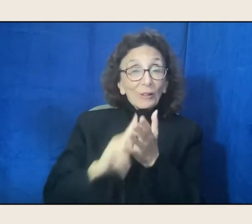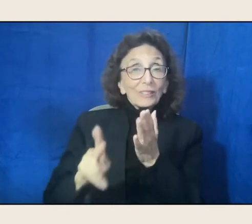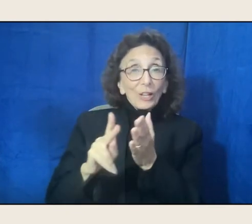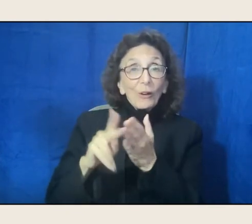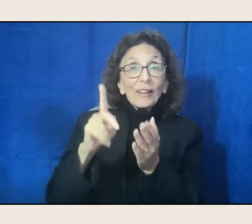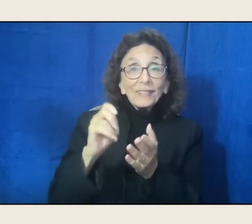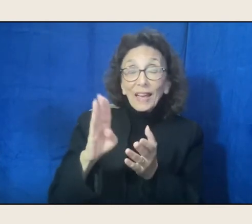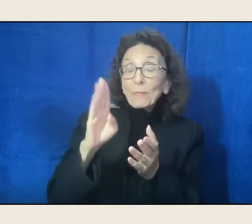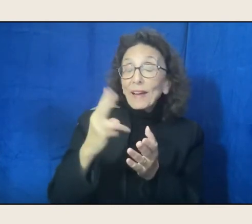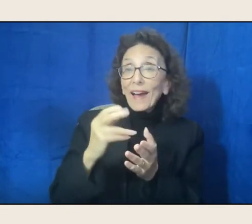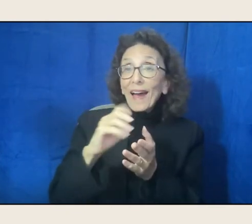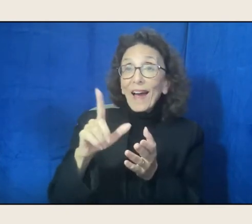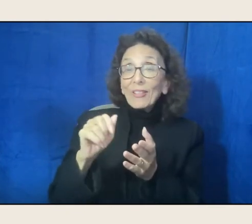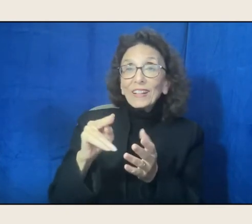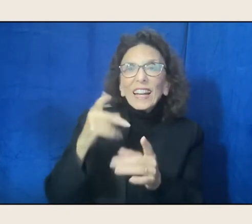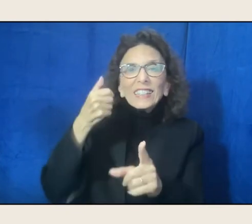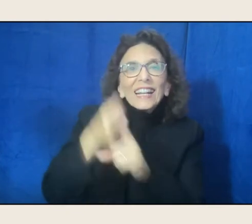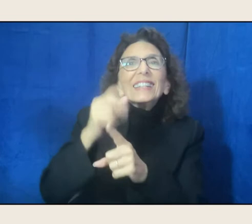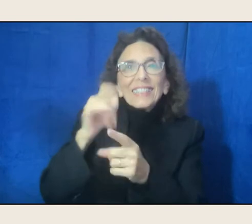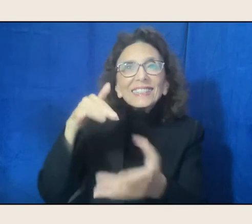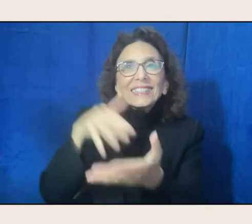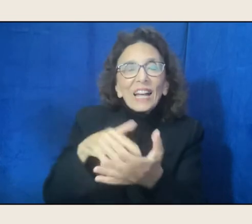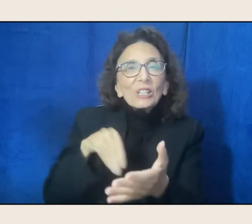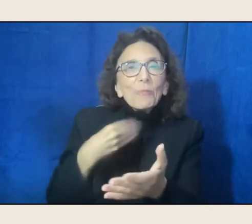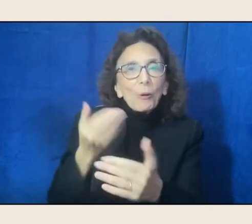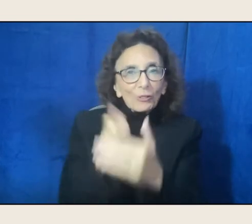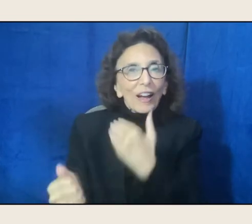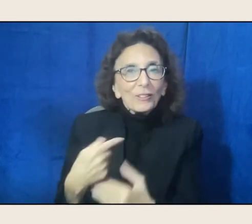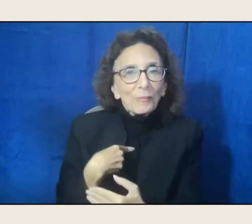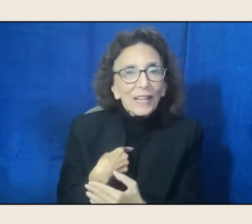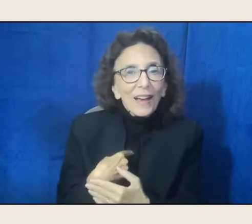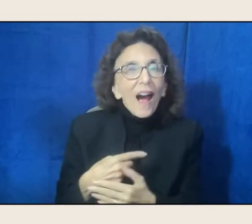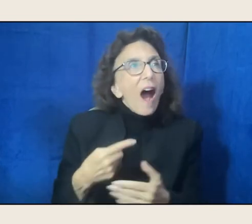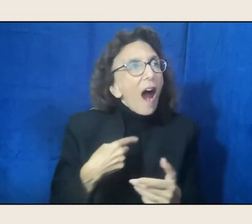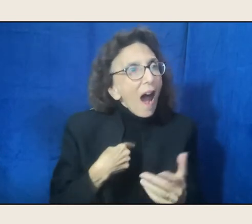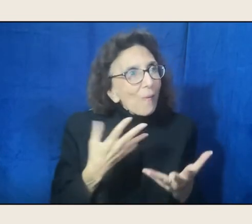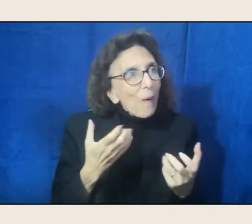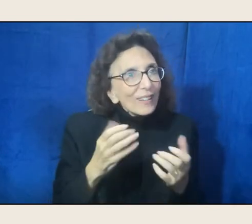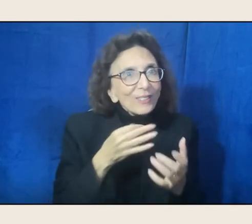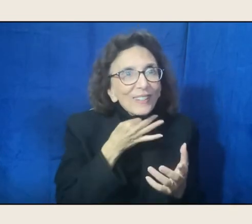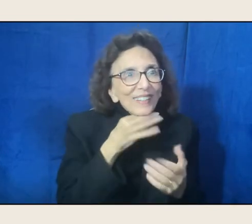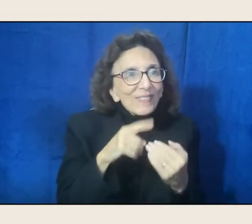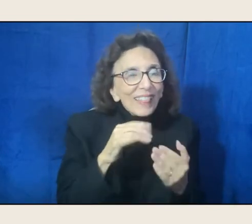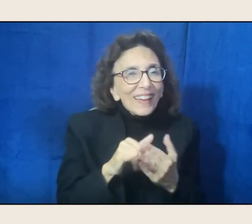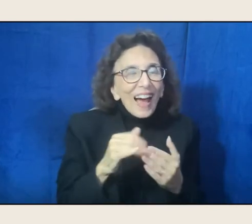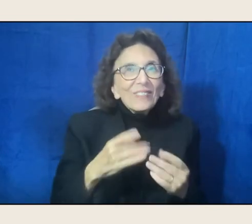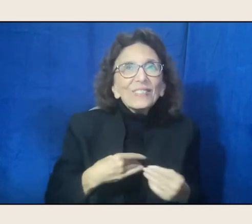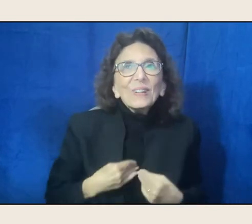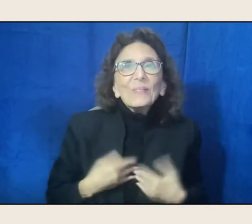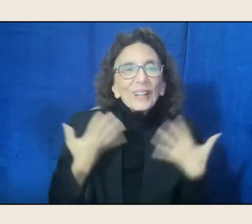I was gonna ask you about that. That makes me feel wonderful about what's happening in government,